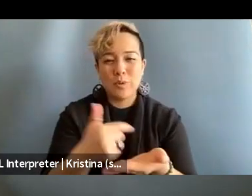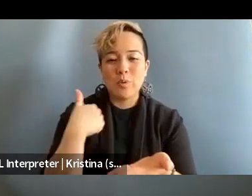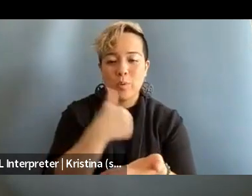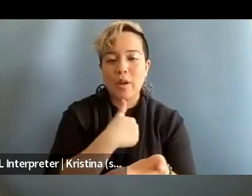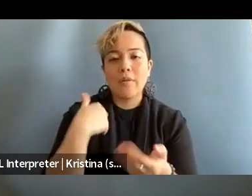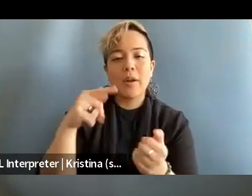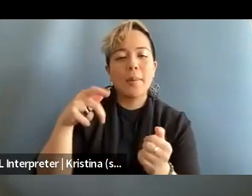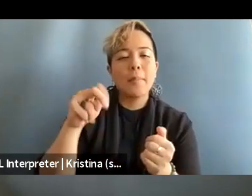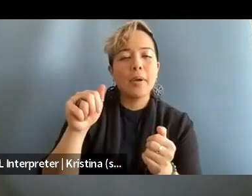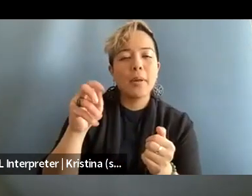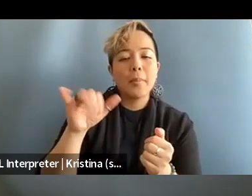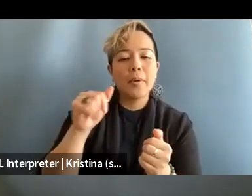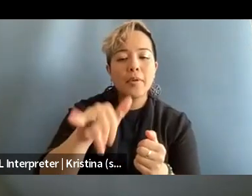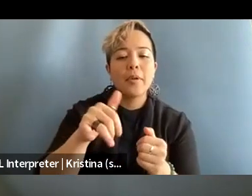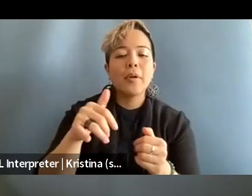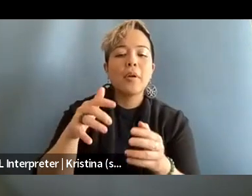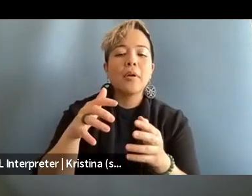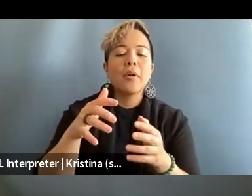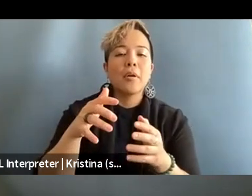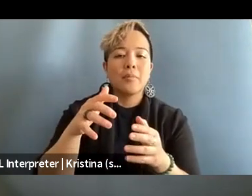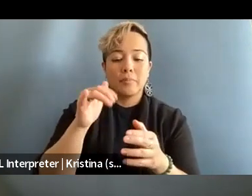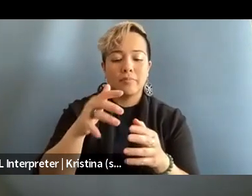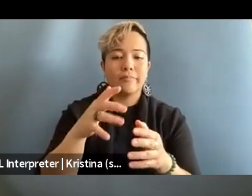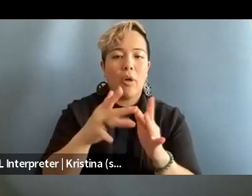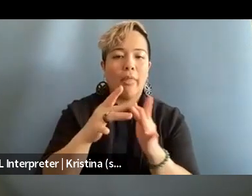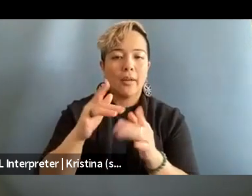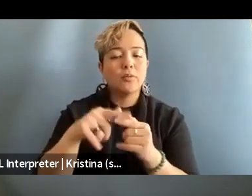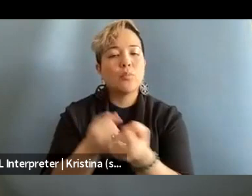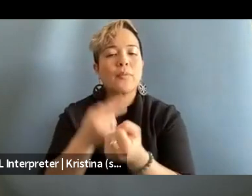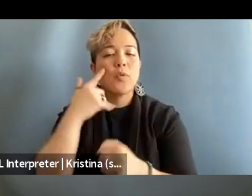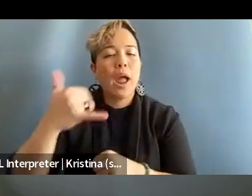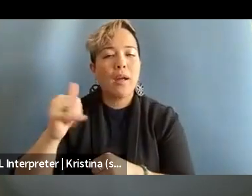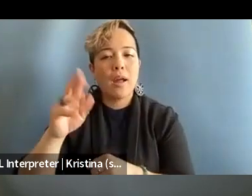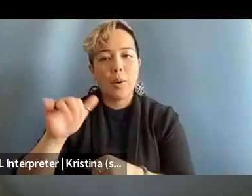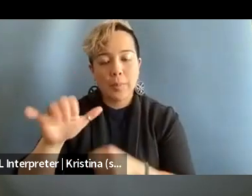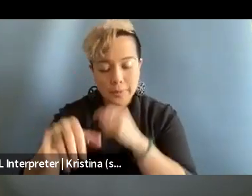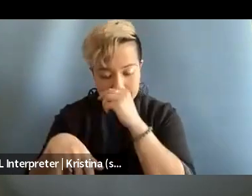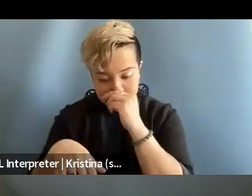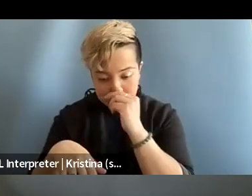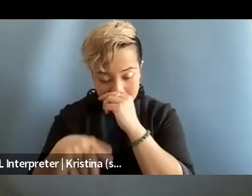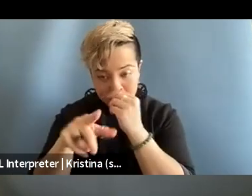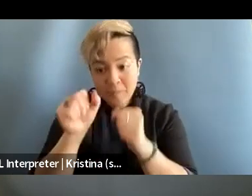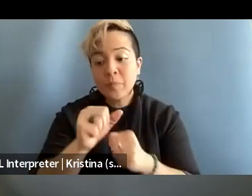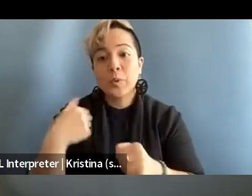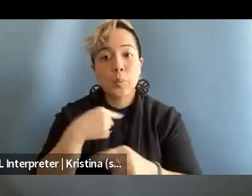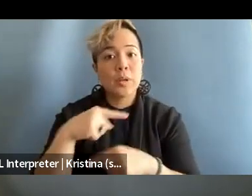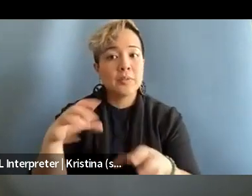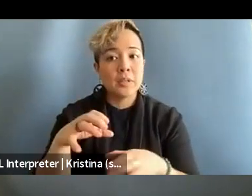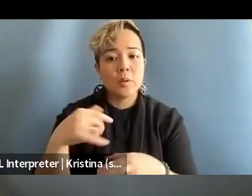the online harassment feed manual to Arabic. And in the work that we've done, we of course we make sure that it's not a translation only,